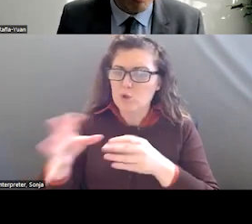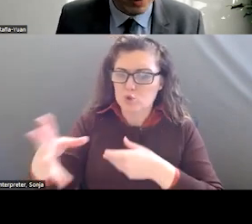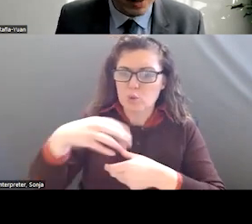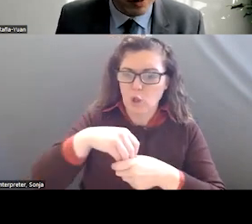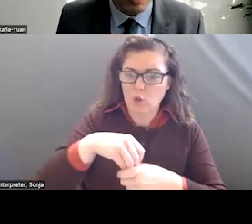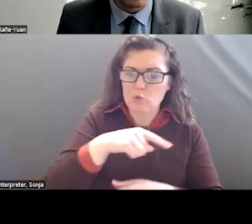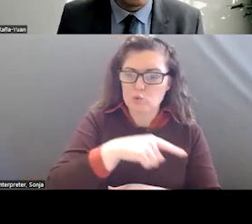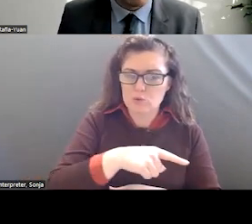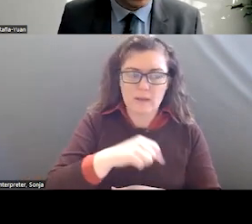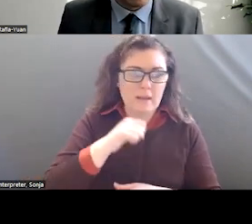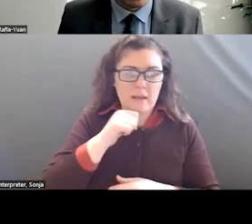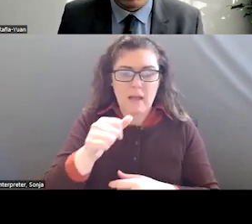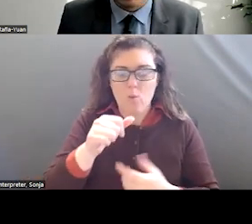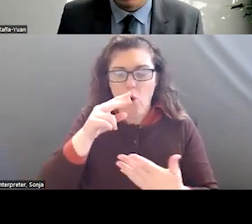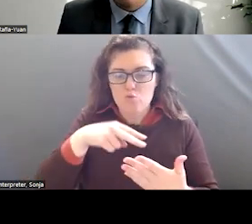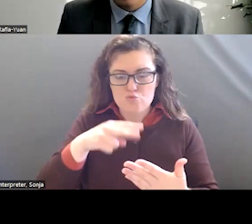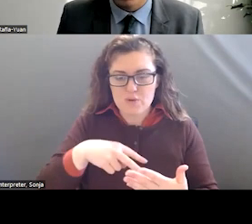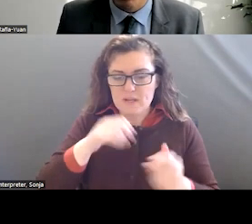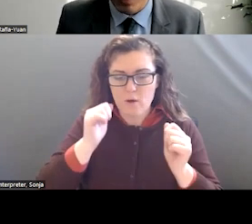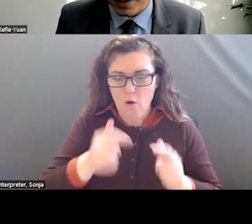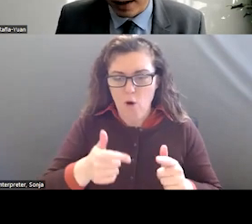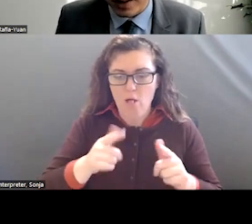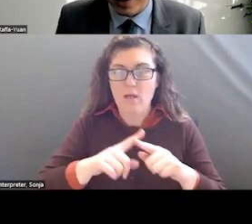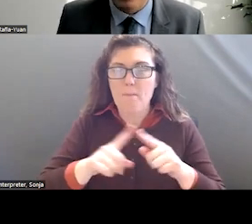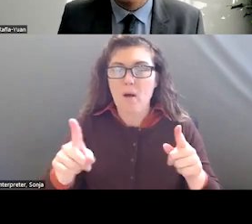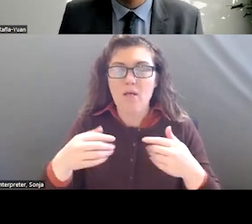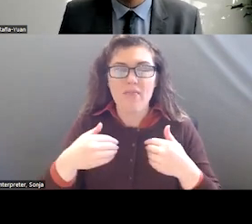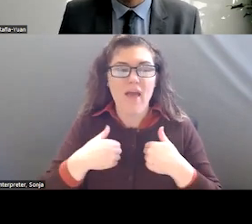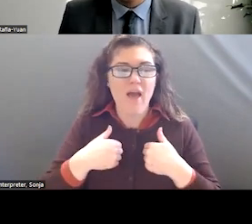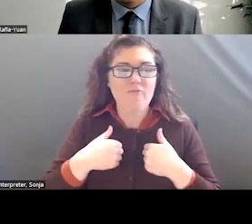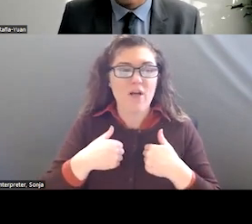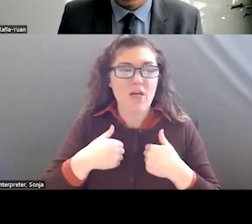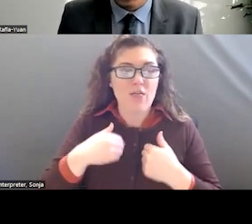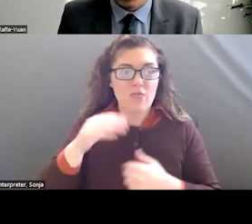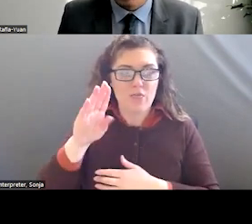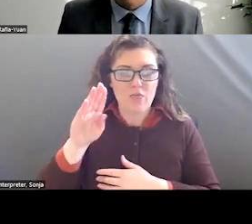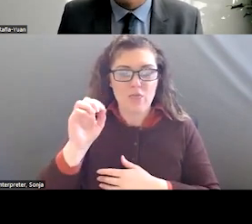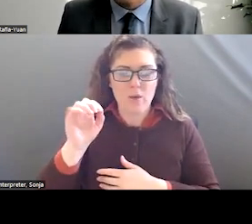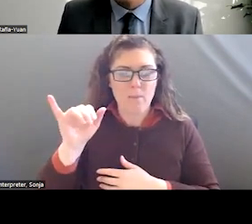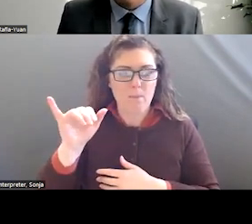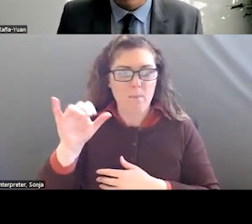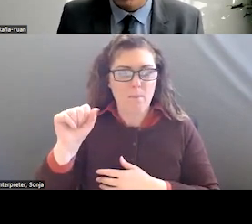I WILL NOT READ THAT. ONE OF THE THINGS THAT IS INTERESTING IS THEY HAVE THE BOY SCOUTS IN THERE. ONE OF THE THINGS IS FIRST